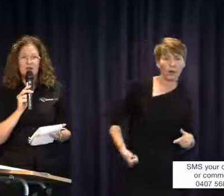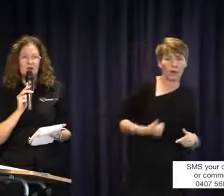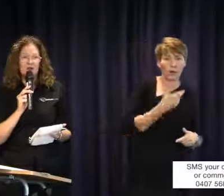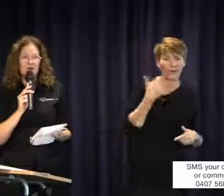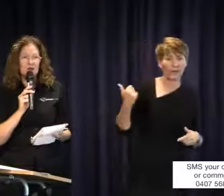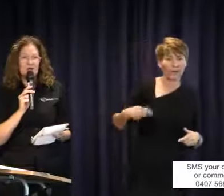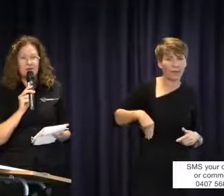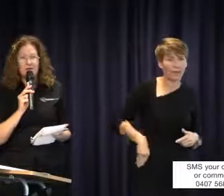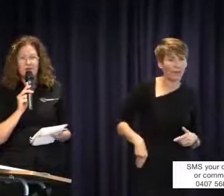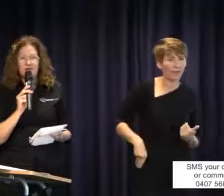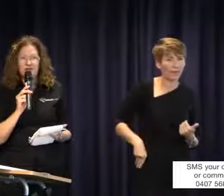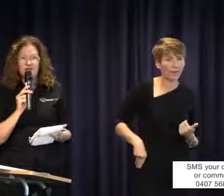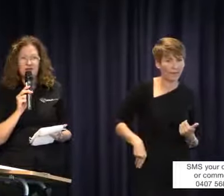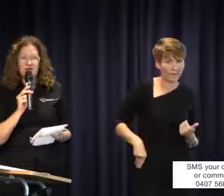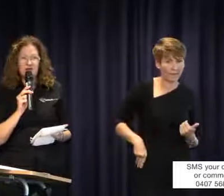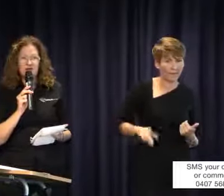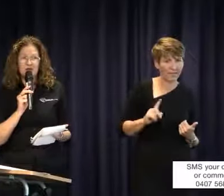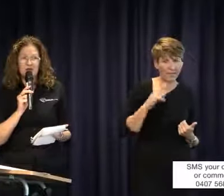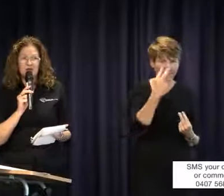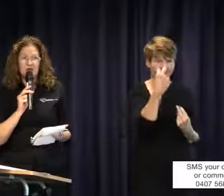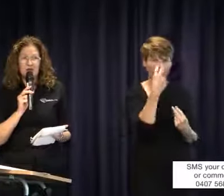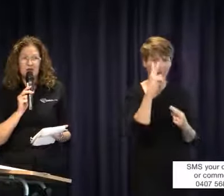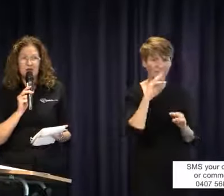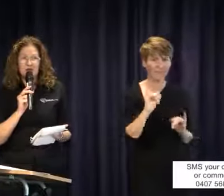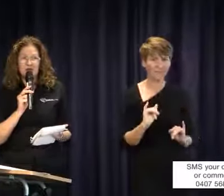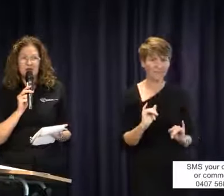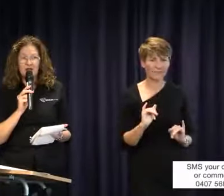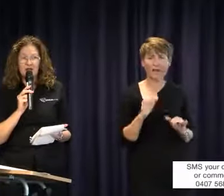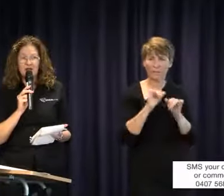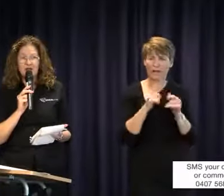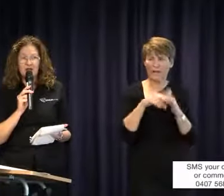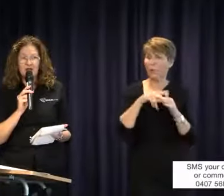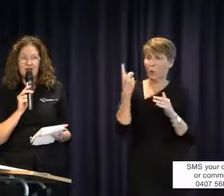interpreters vote with their feet and also with their pocket. They're not going to stay